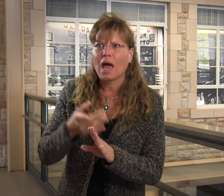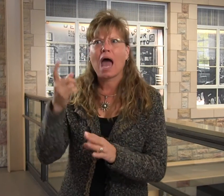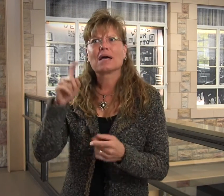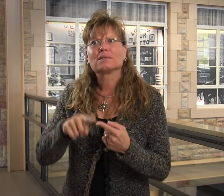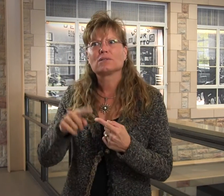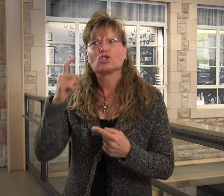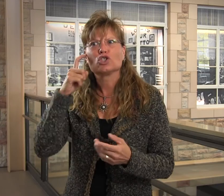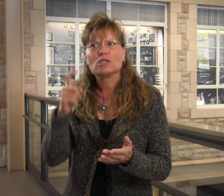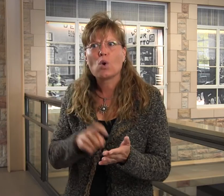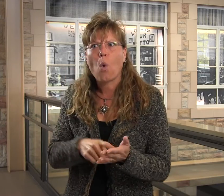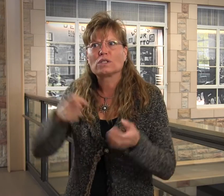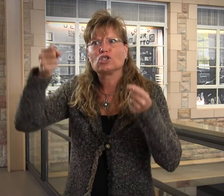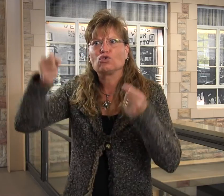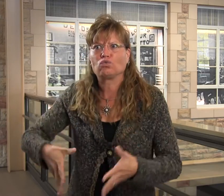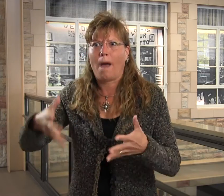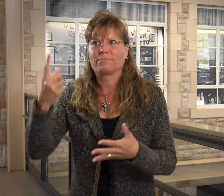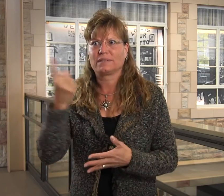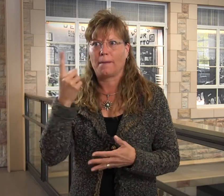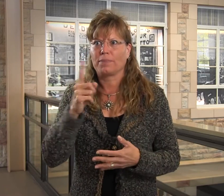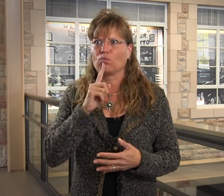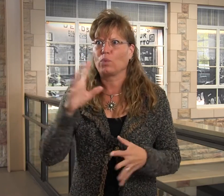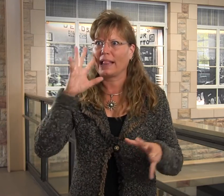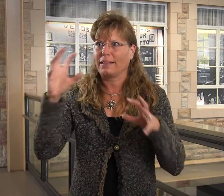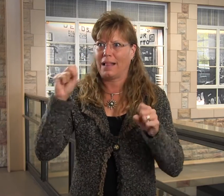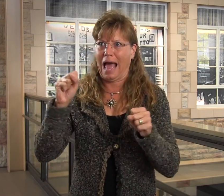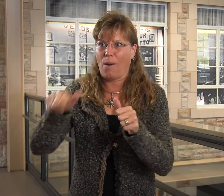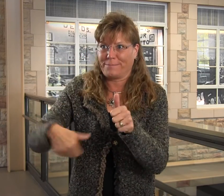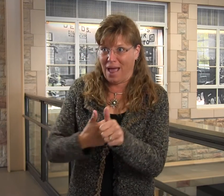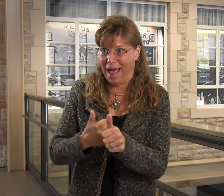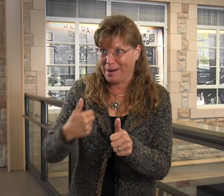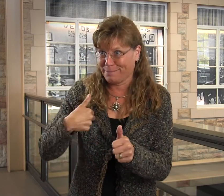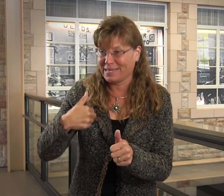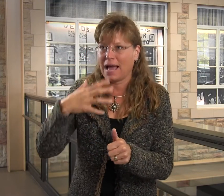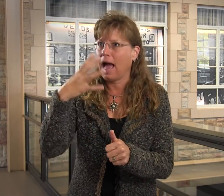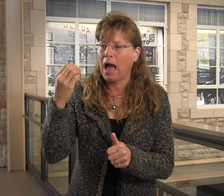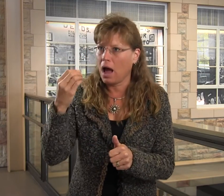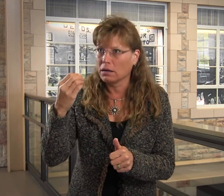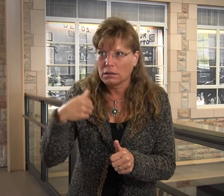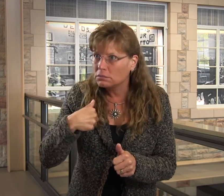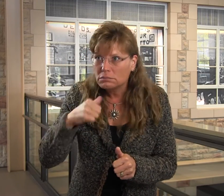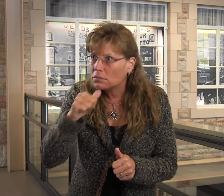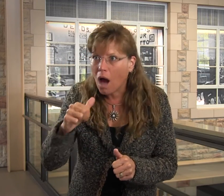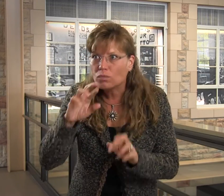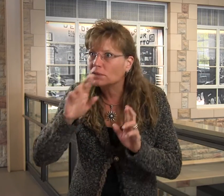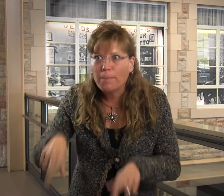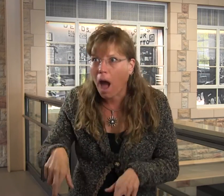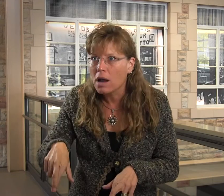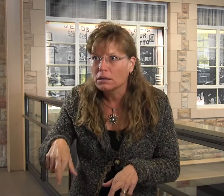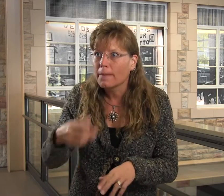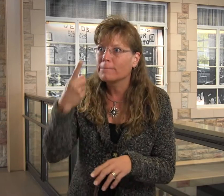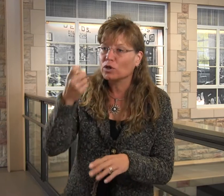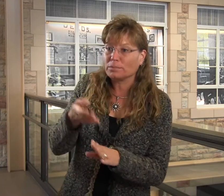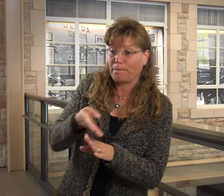Until my mom noticed, when she dropped something that was extremely loud, and it was behind me, I didn't respond to the noise.